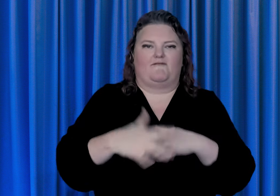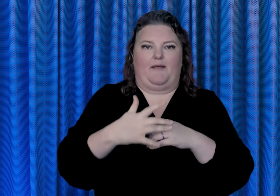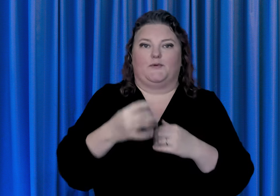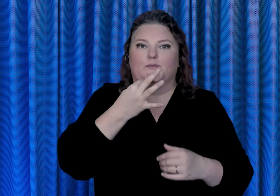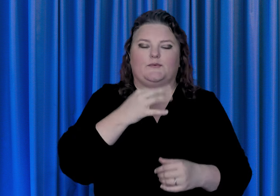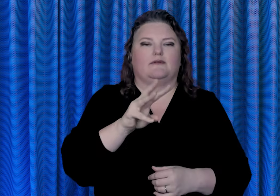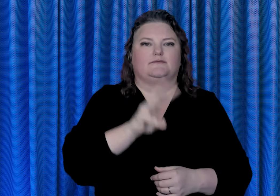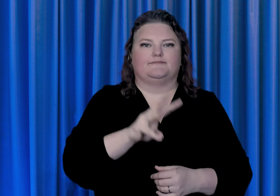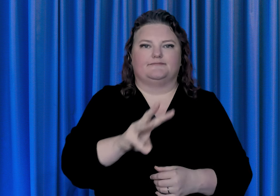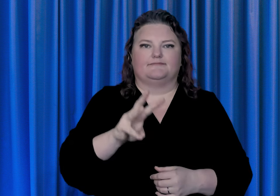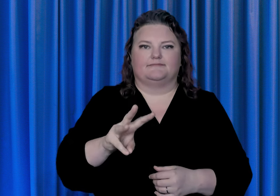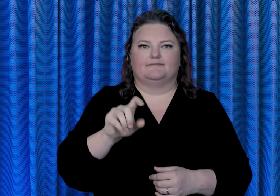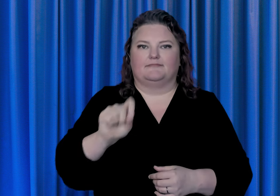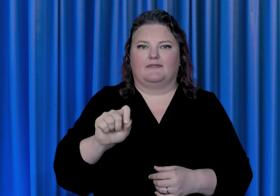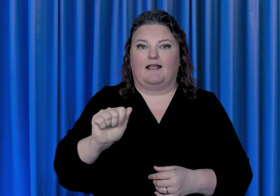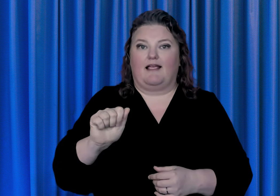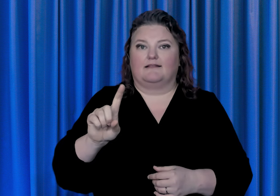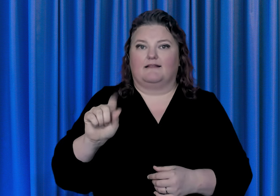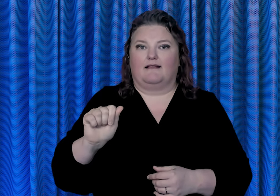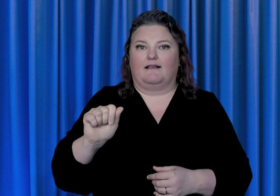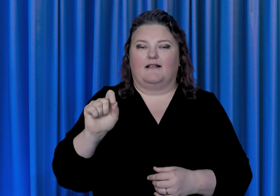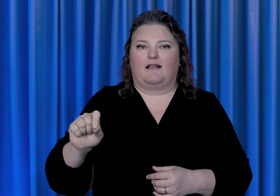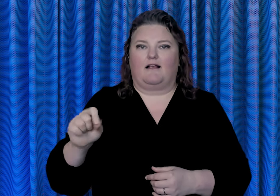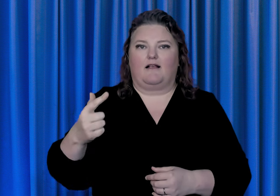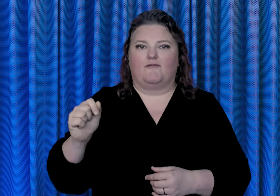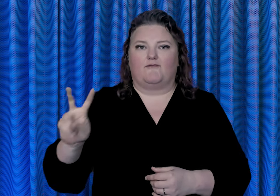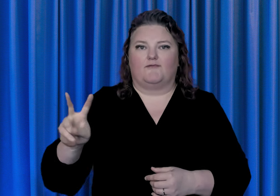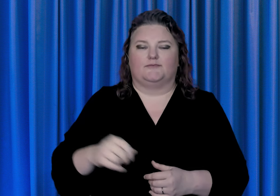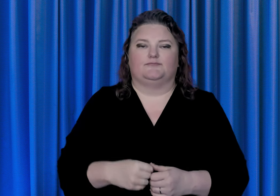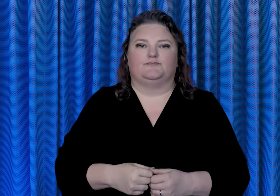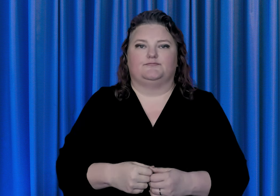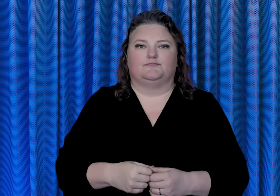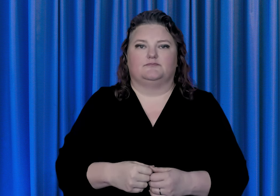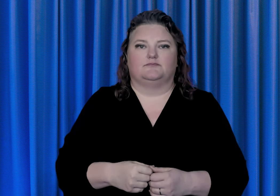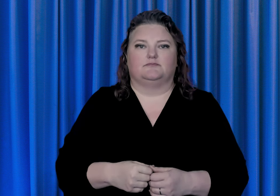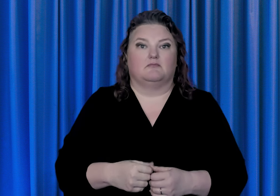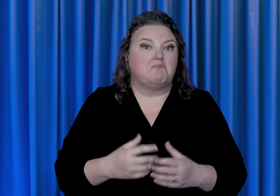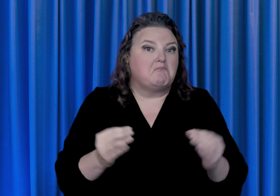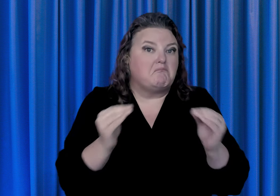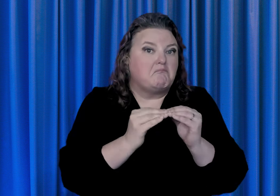For further information on the Civil Rights Division,